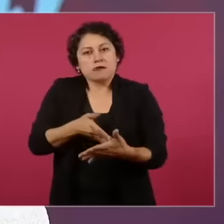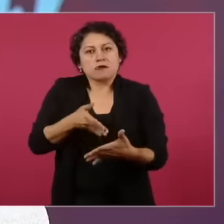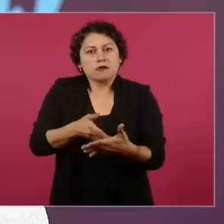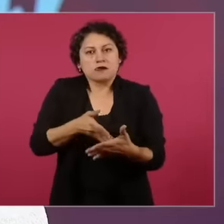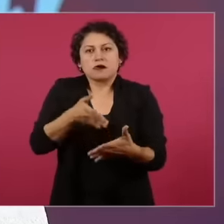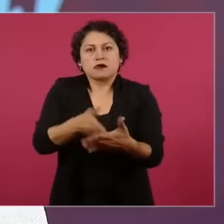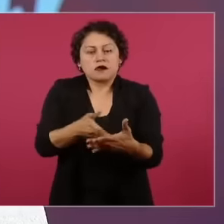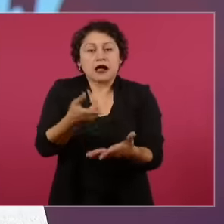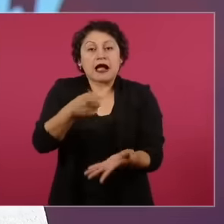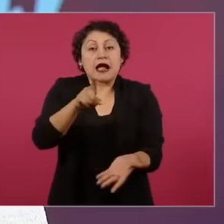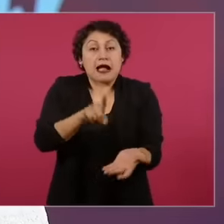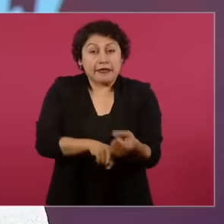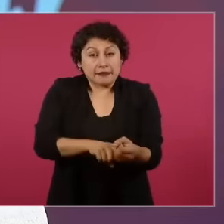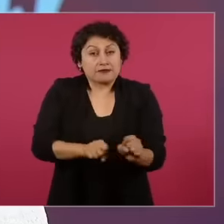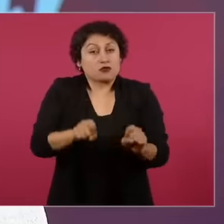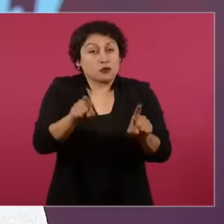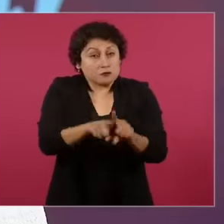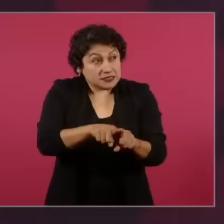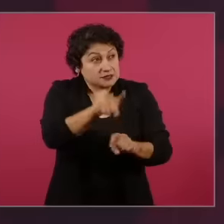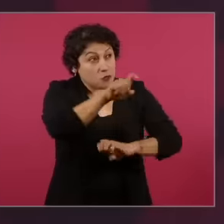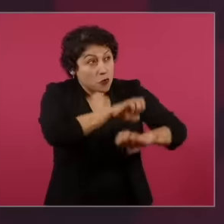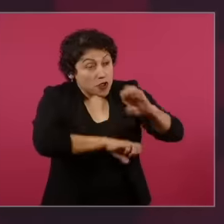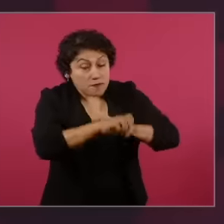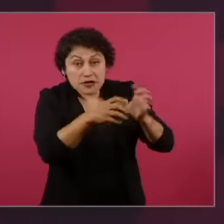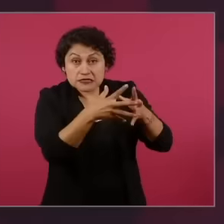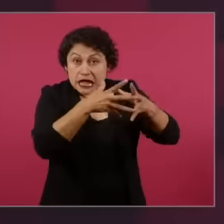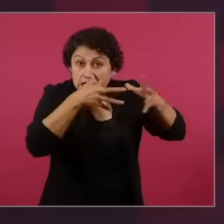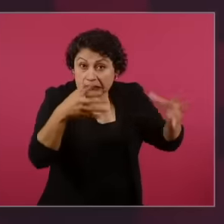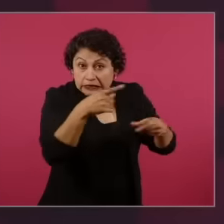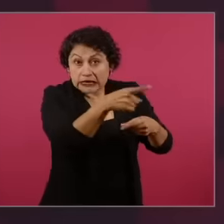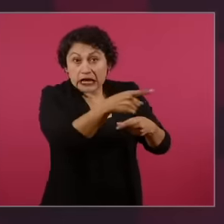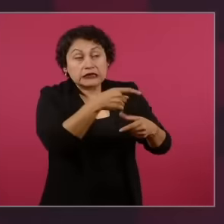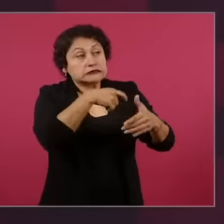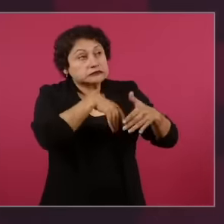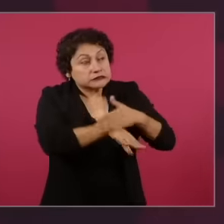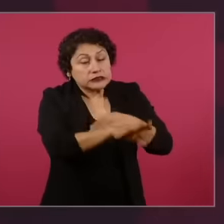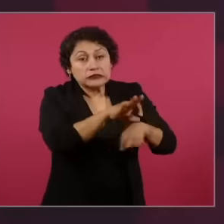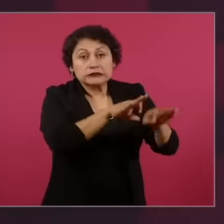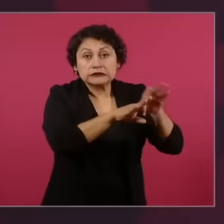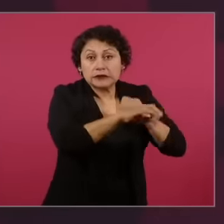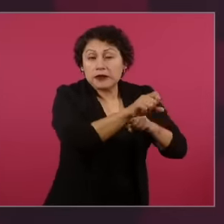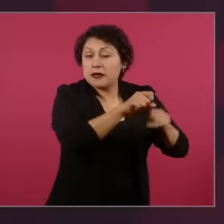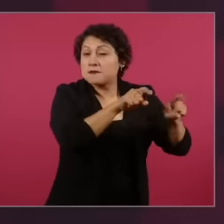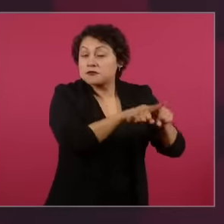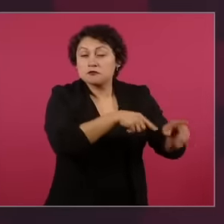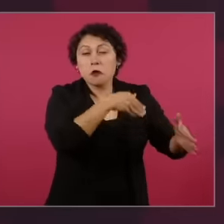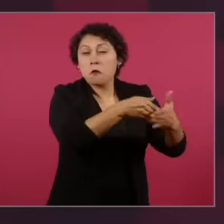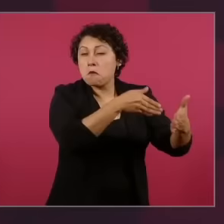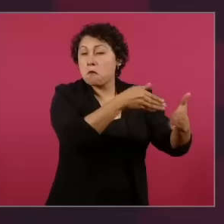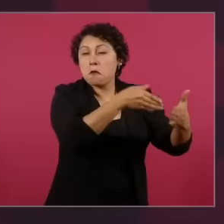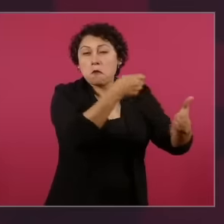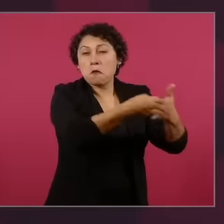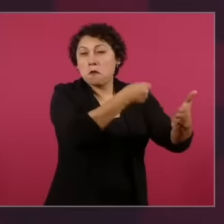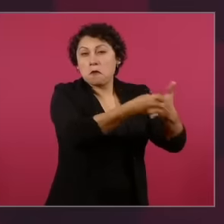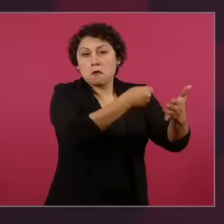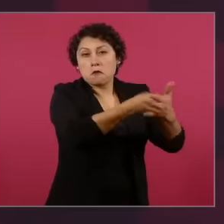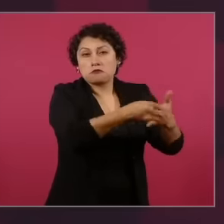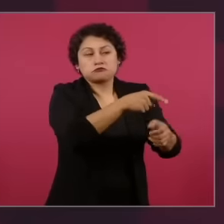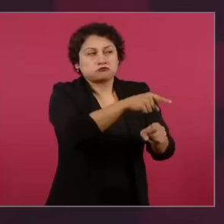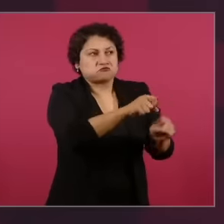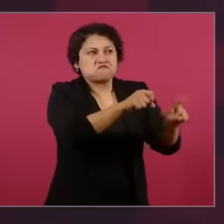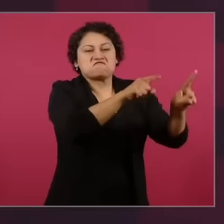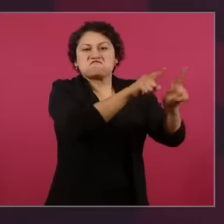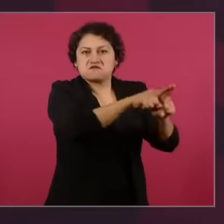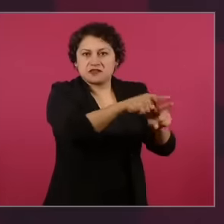the media corporations themselves, which are essentially ideological apparatuses of the oligarchy